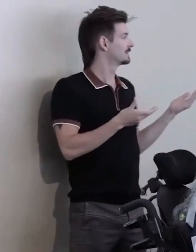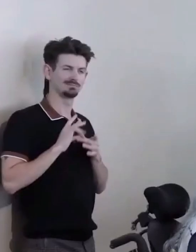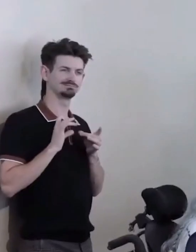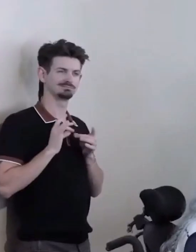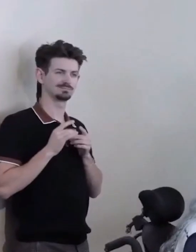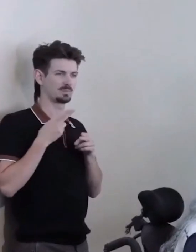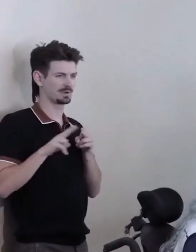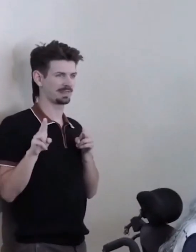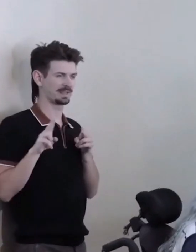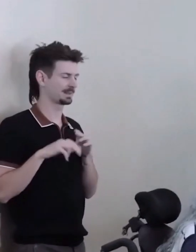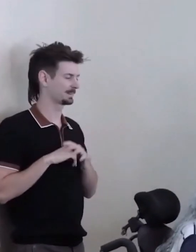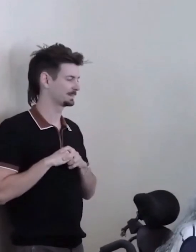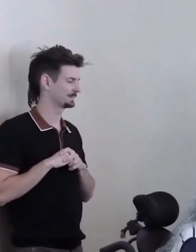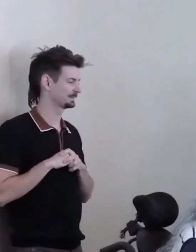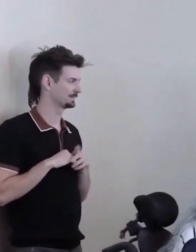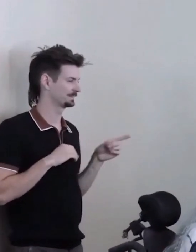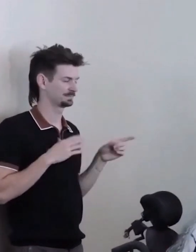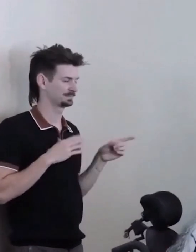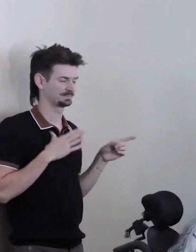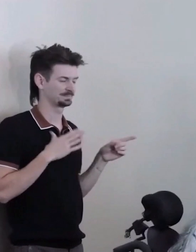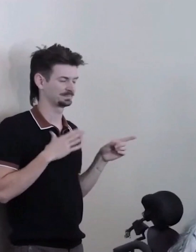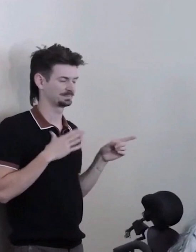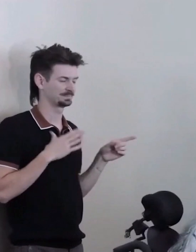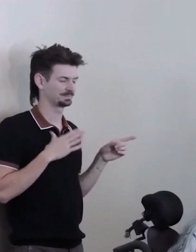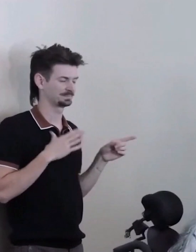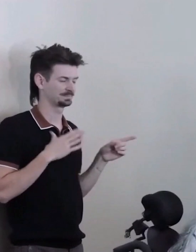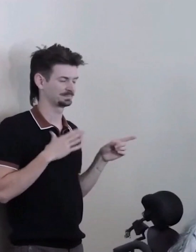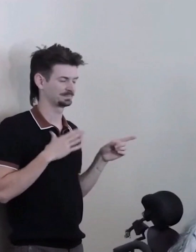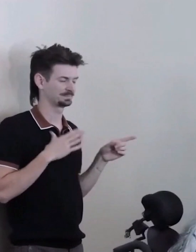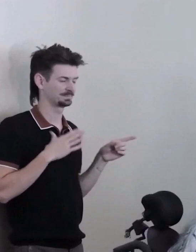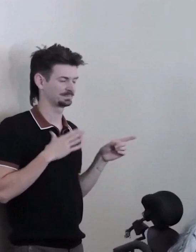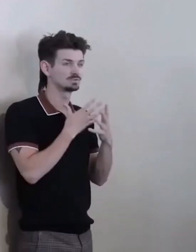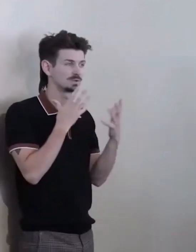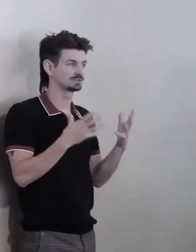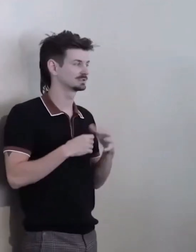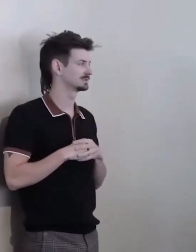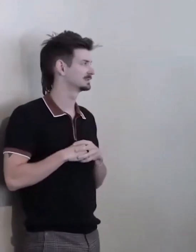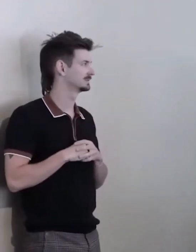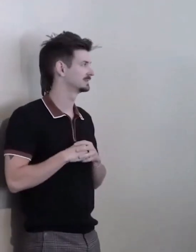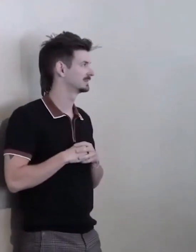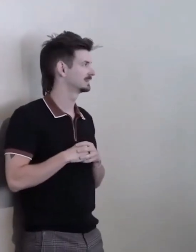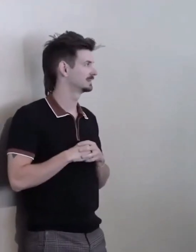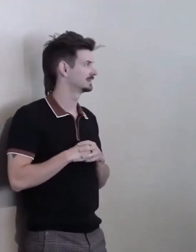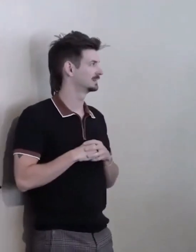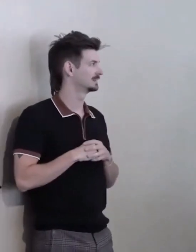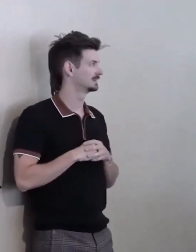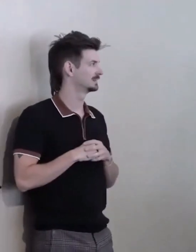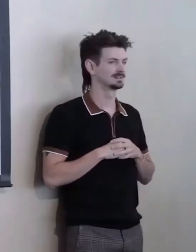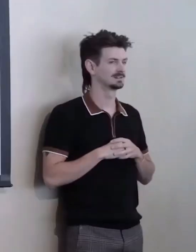Thank you Julie... [clapping] Thank you so much and hard to follow Patrick there.